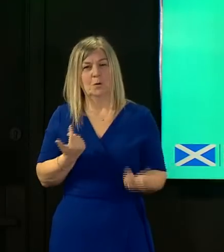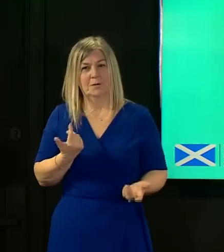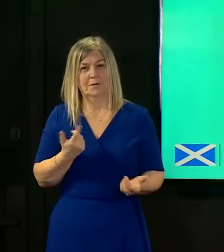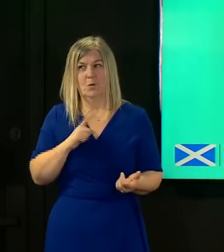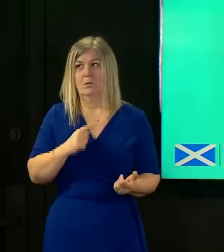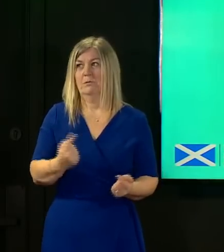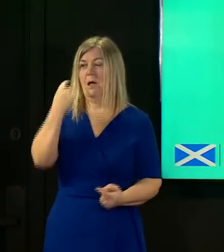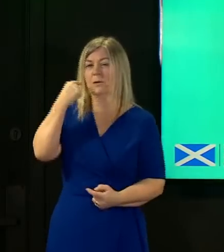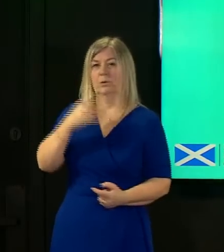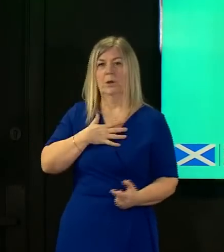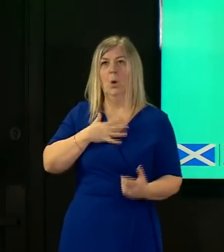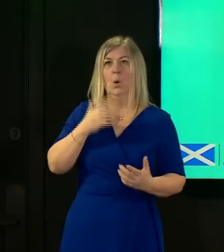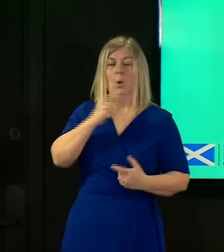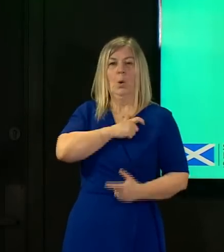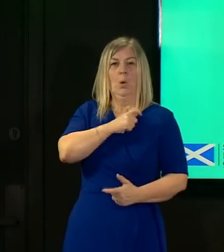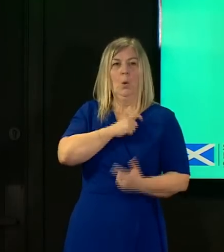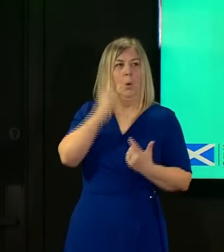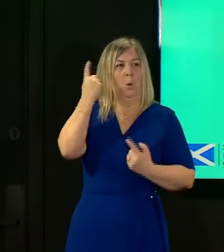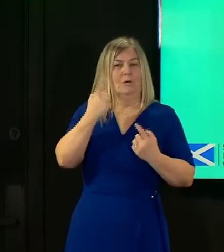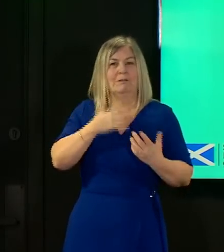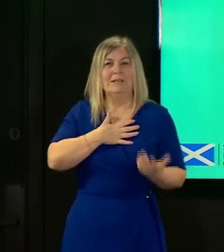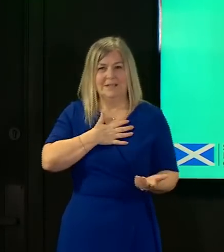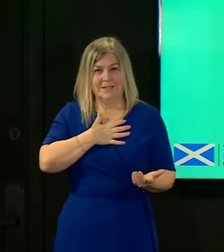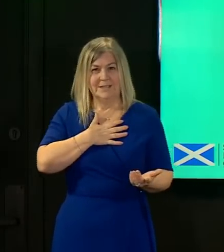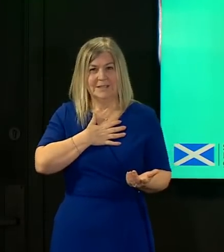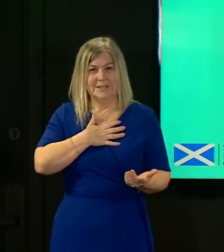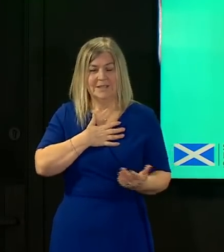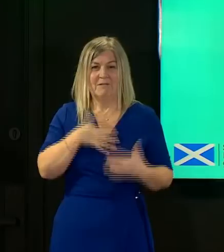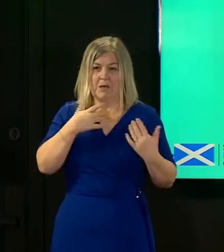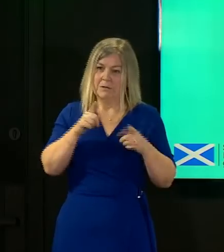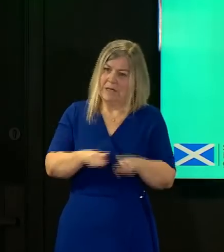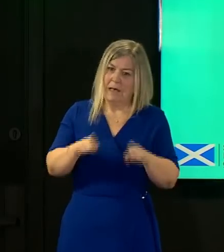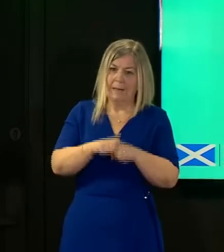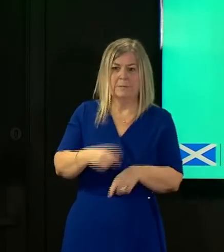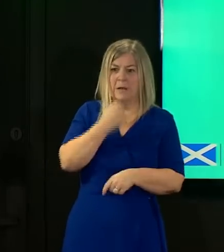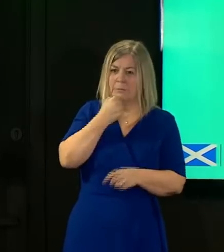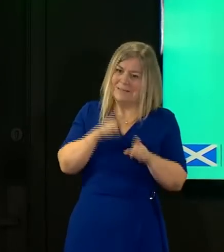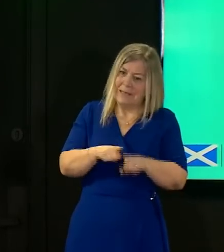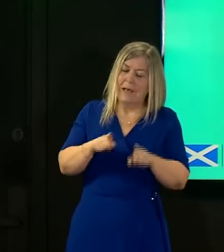more concerned and uneasy that we were stuck and in fact when you looked at the seven day